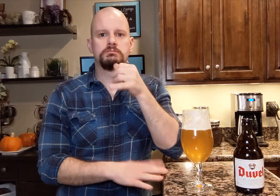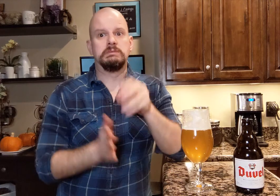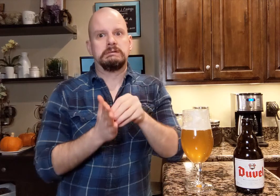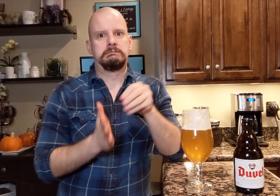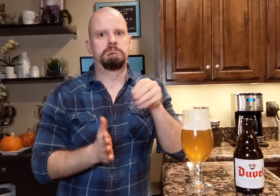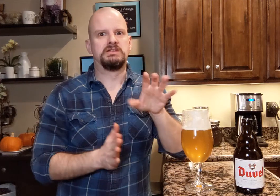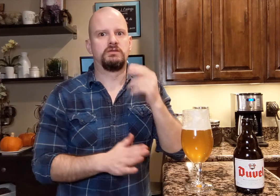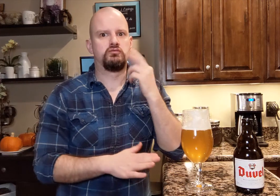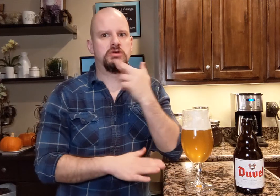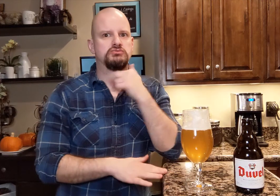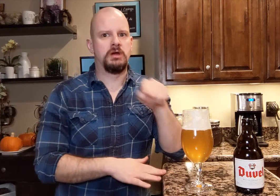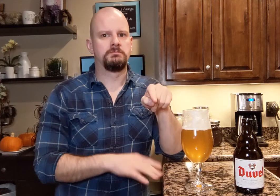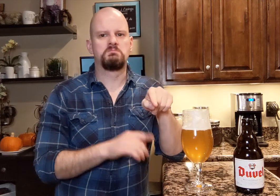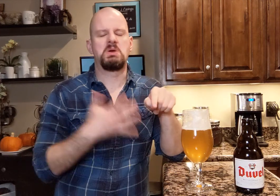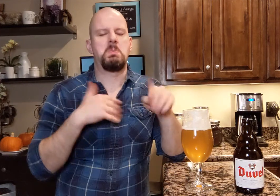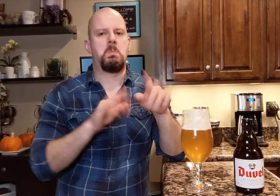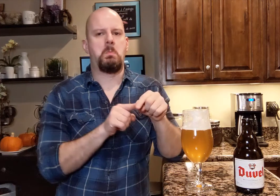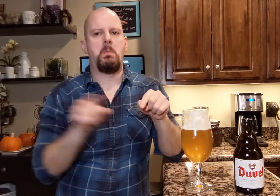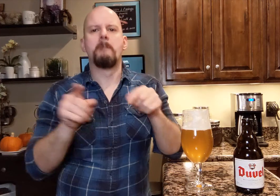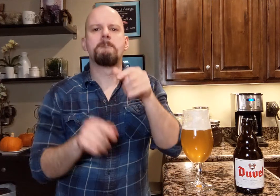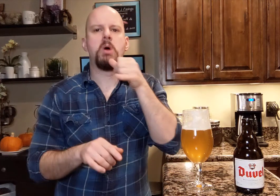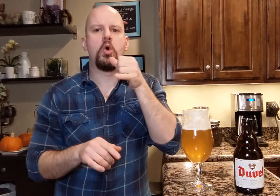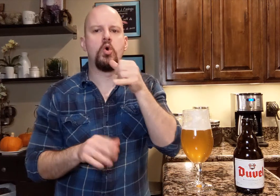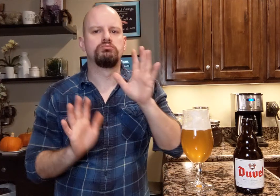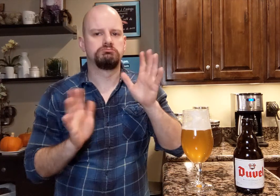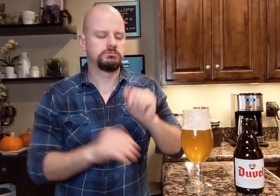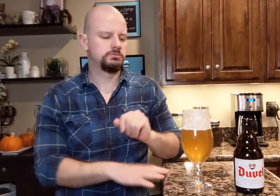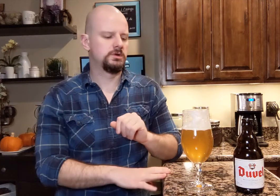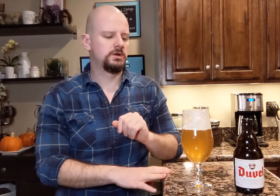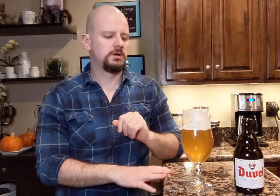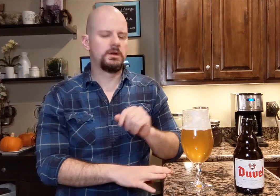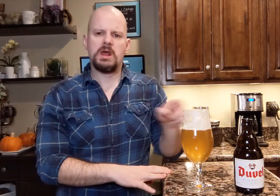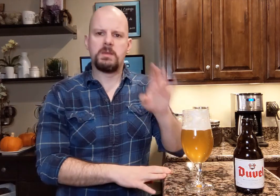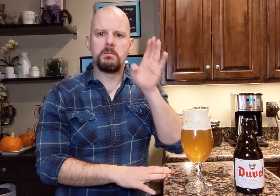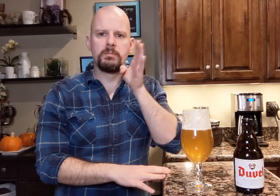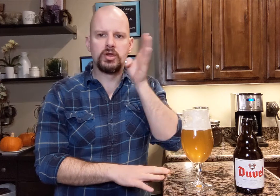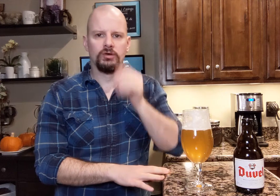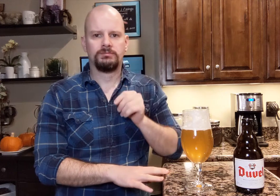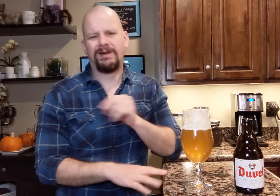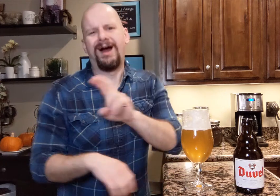There was an expensive restaurant and it has a bar next to it. This beer...